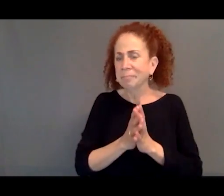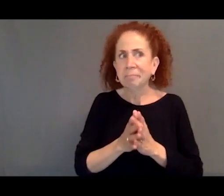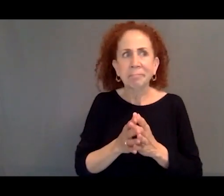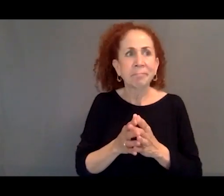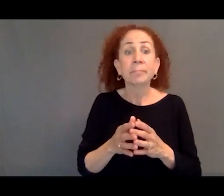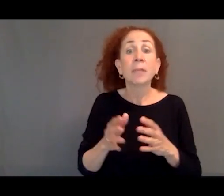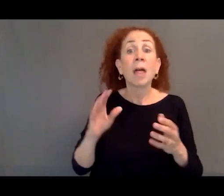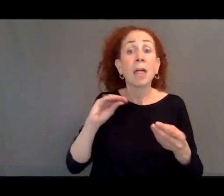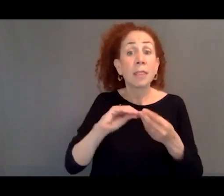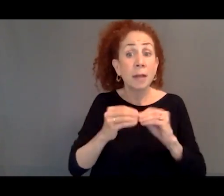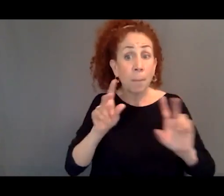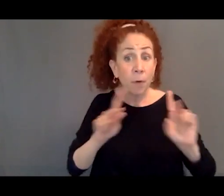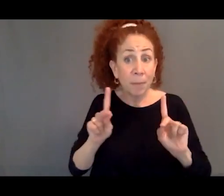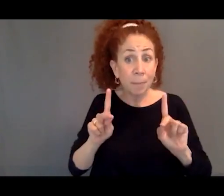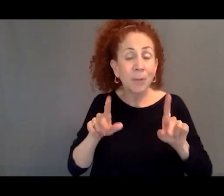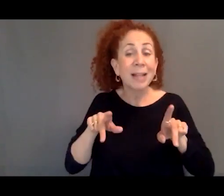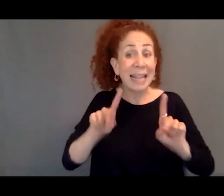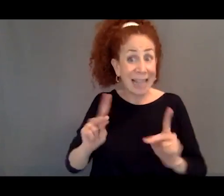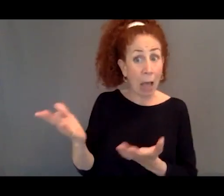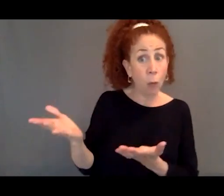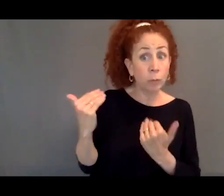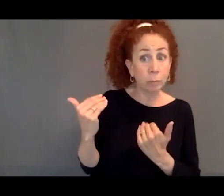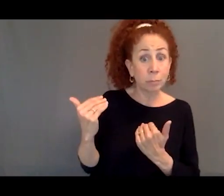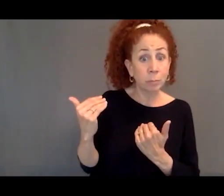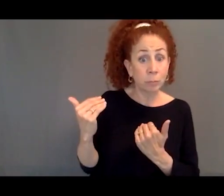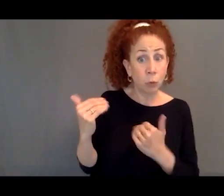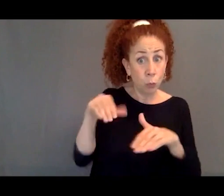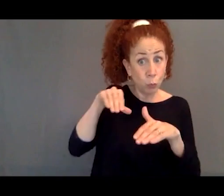of people who we allow to come into the United States